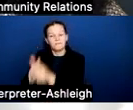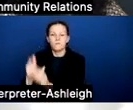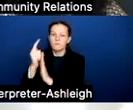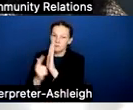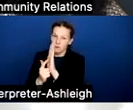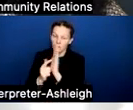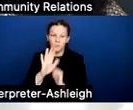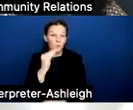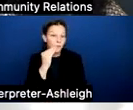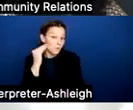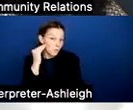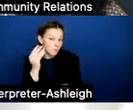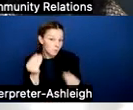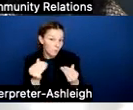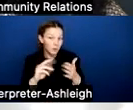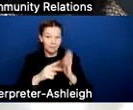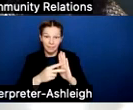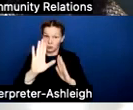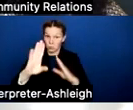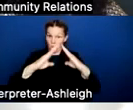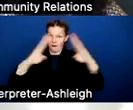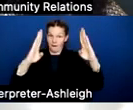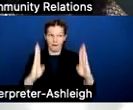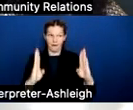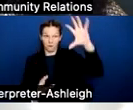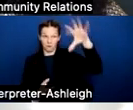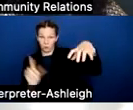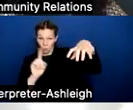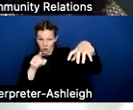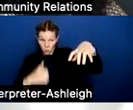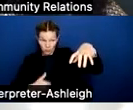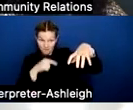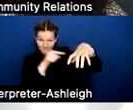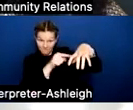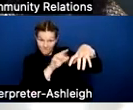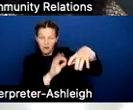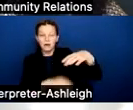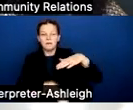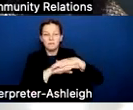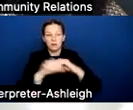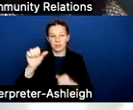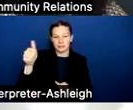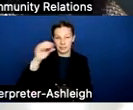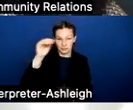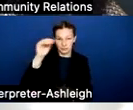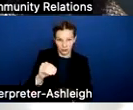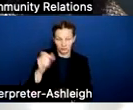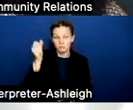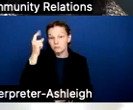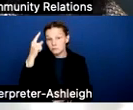meaning the house that you live in is capped at 10%. Now, if you rent a house to someone else that lives in